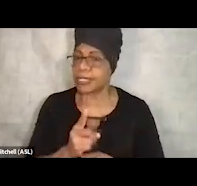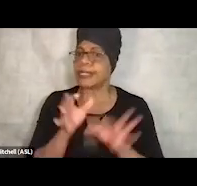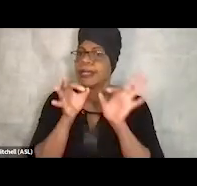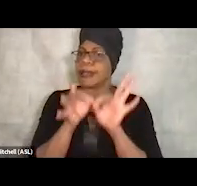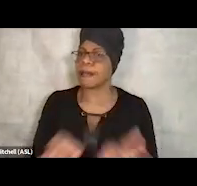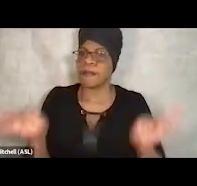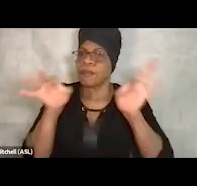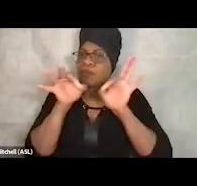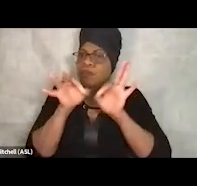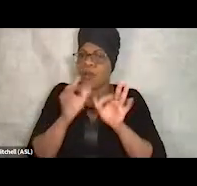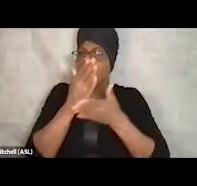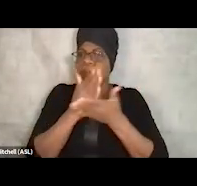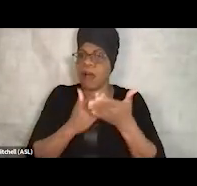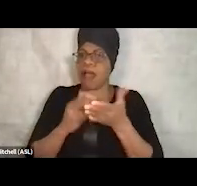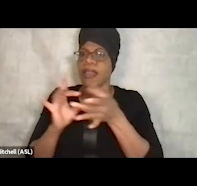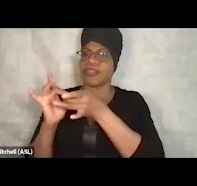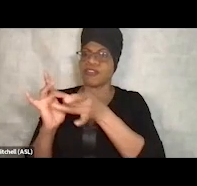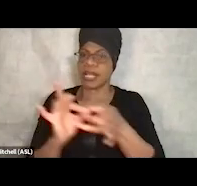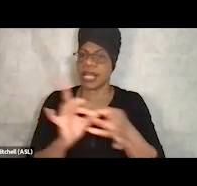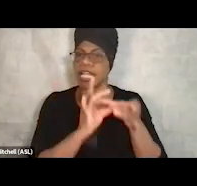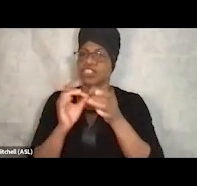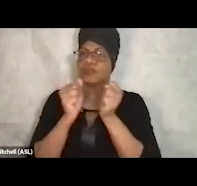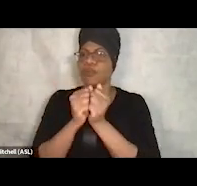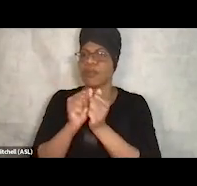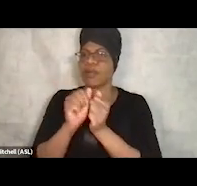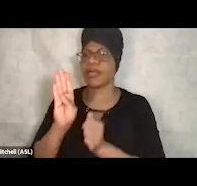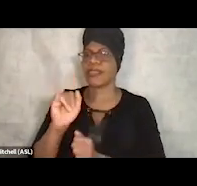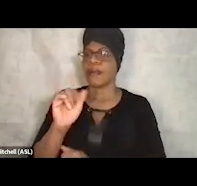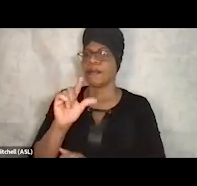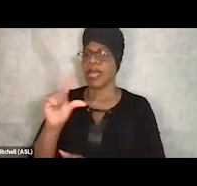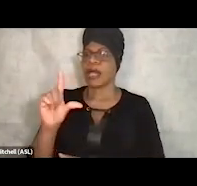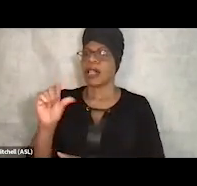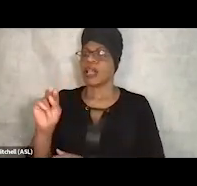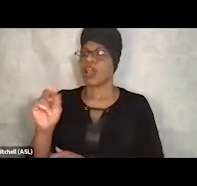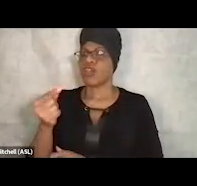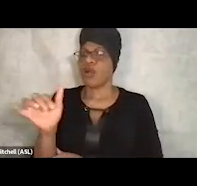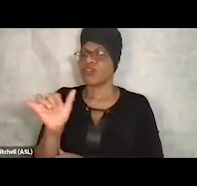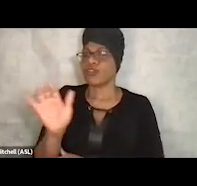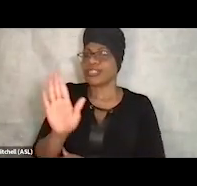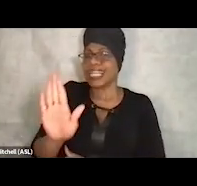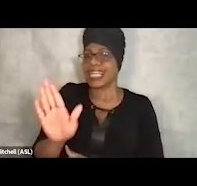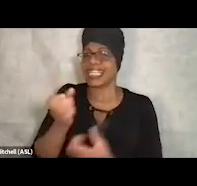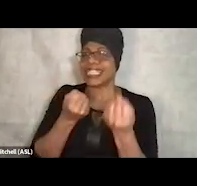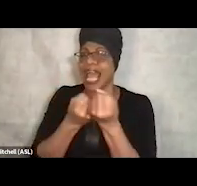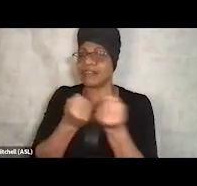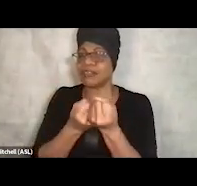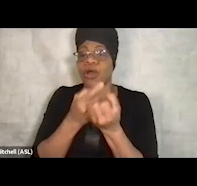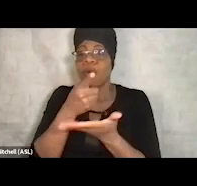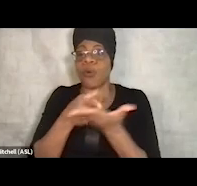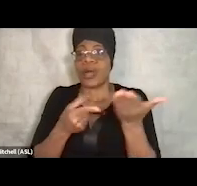in this relationship with him and his advocacy for us. And it catapulted this project